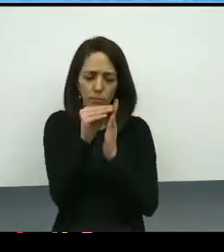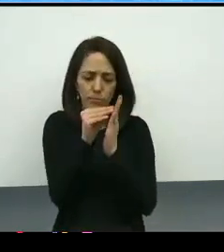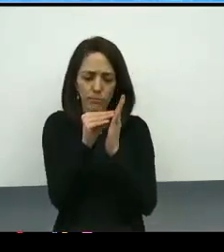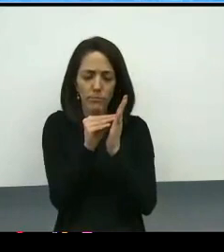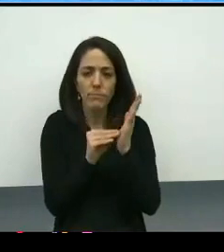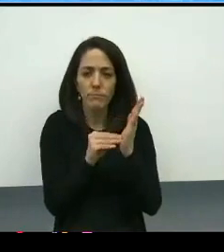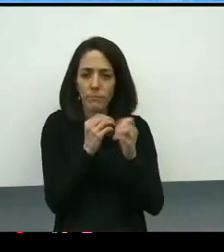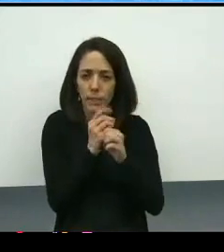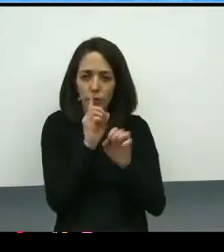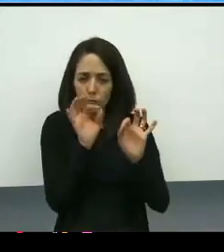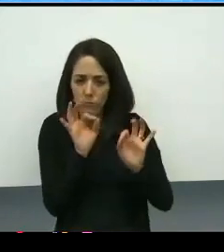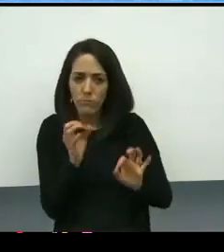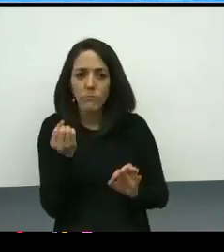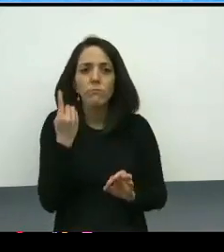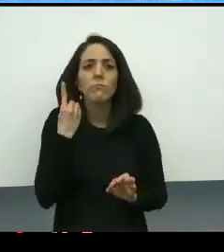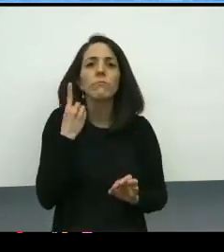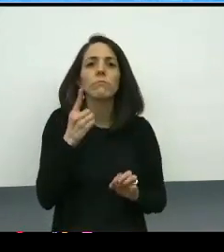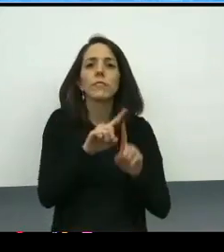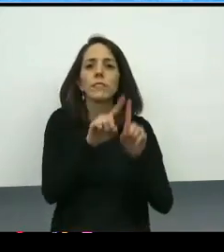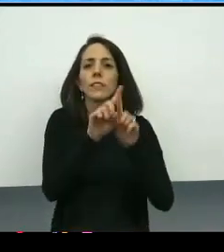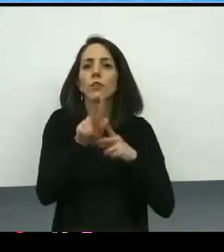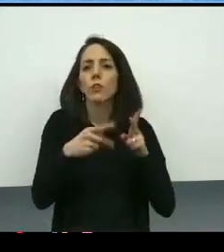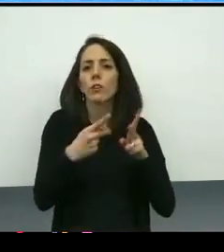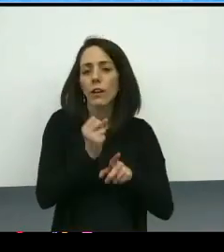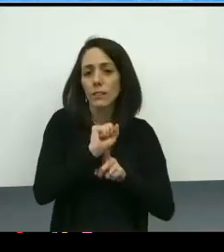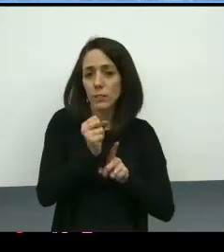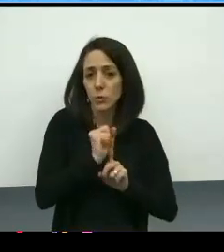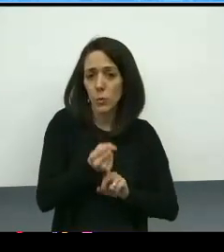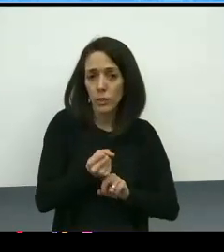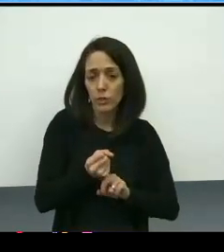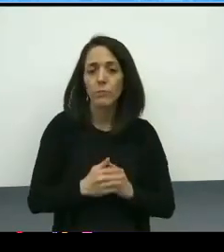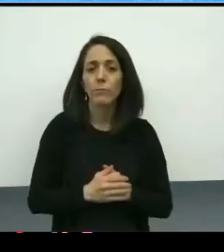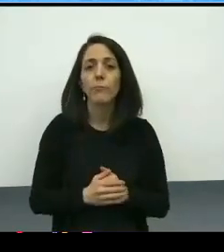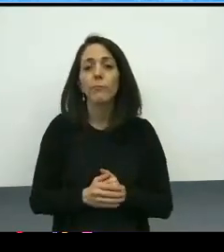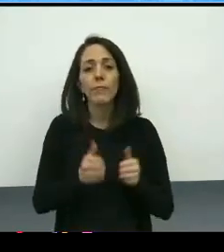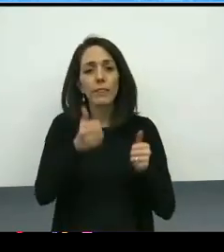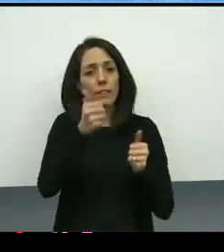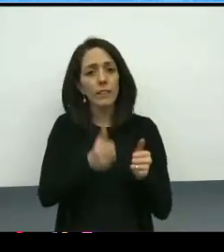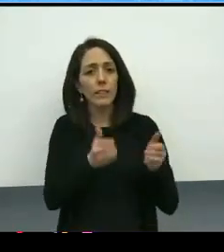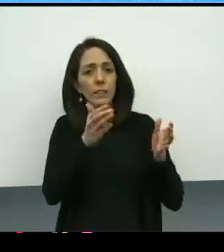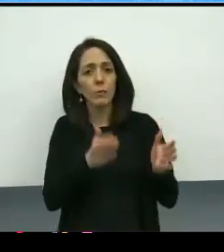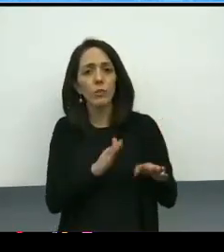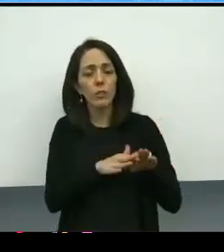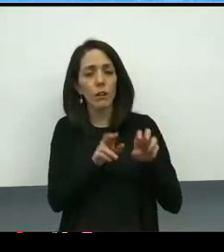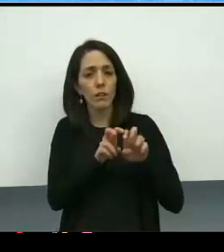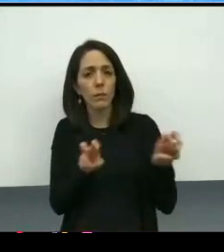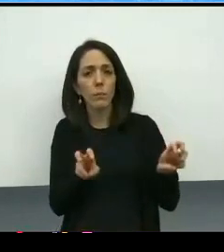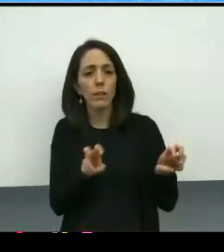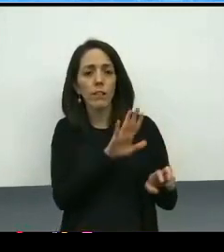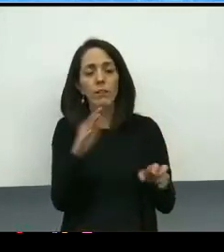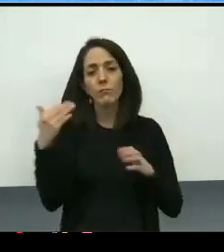and brings their proposed plans to the implementation committee, part of what they will have to do is include an answer